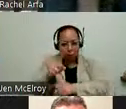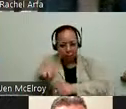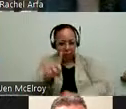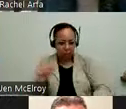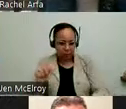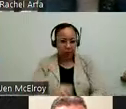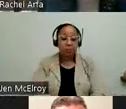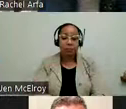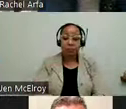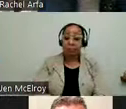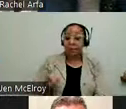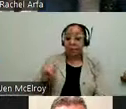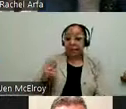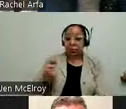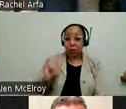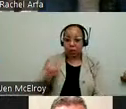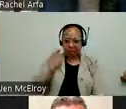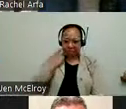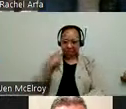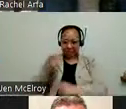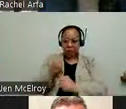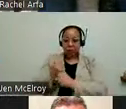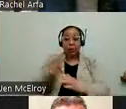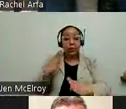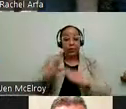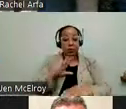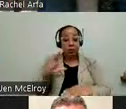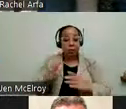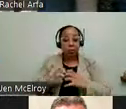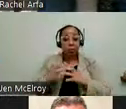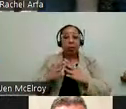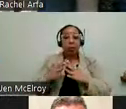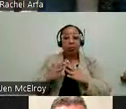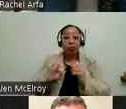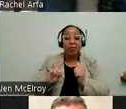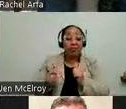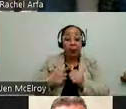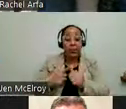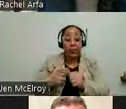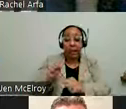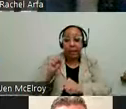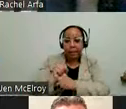year the City of Chicago launched a very first Employee Resource Group.